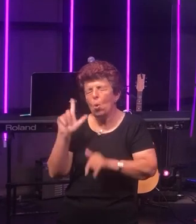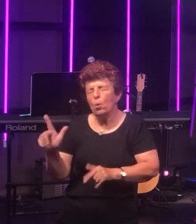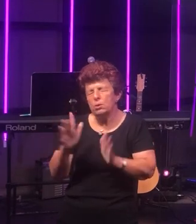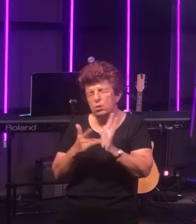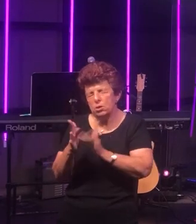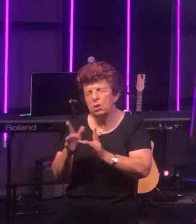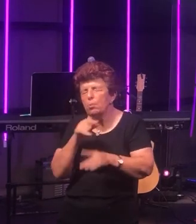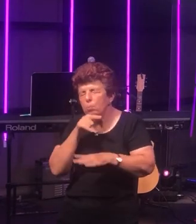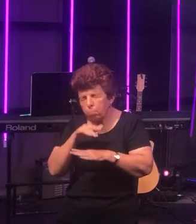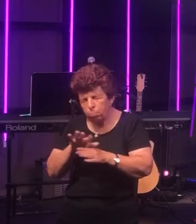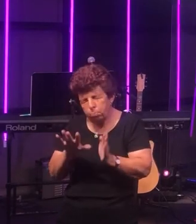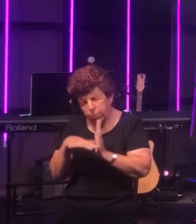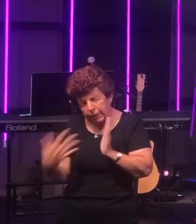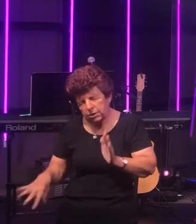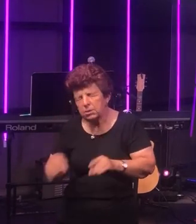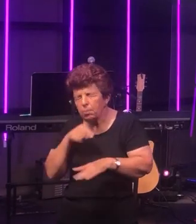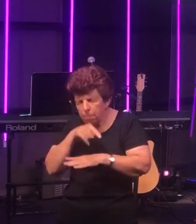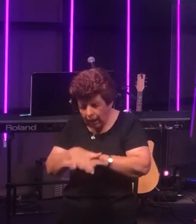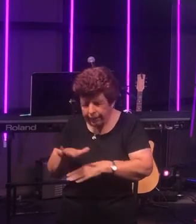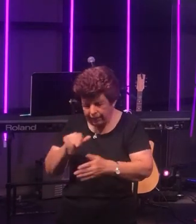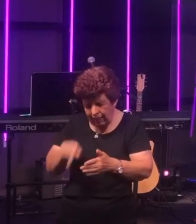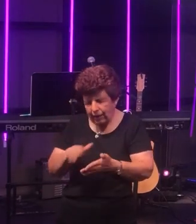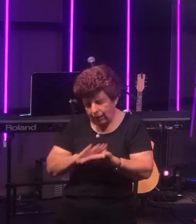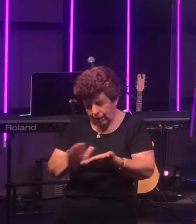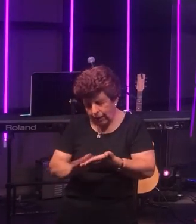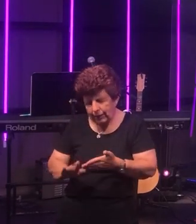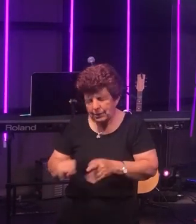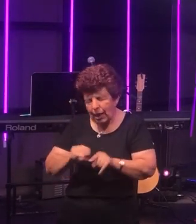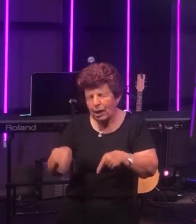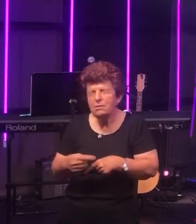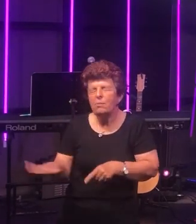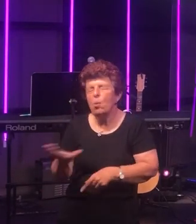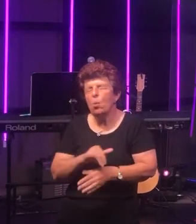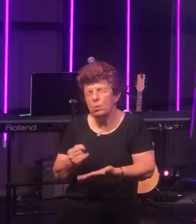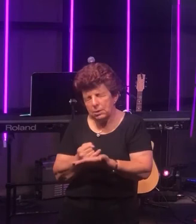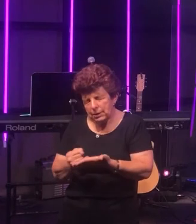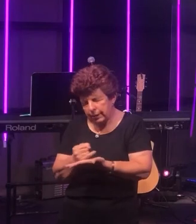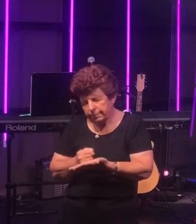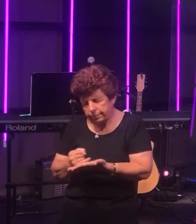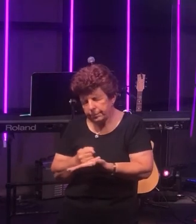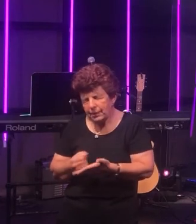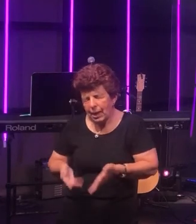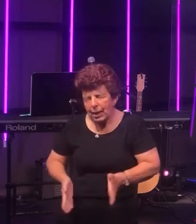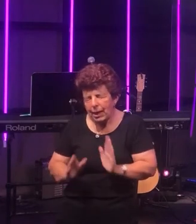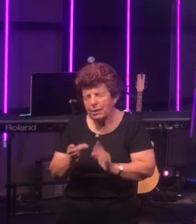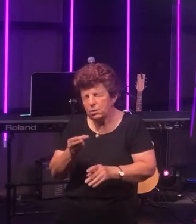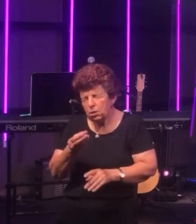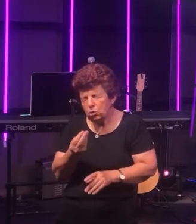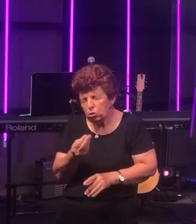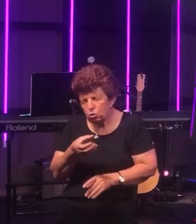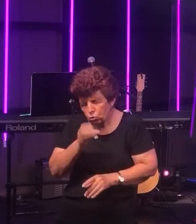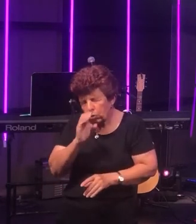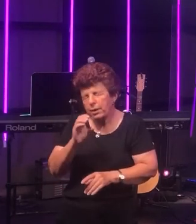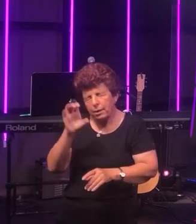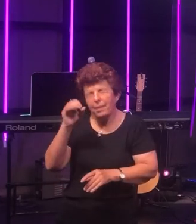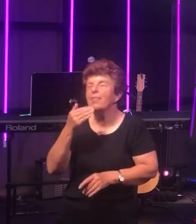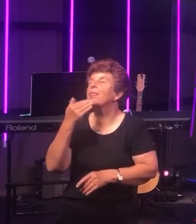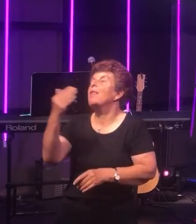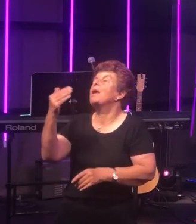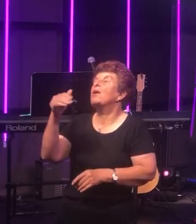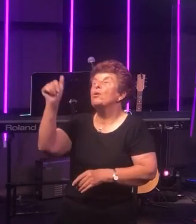which cleanses us from all our sin. Let's drink in thankfulness knowing that